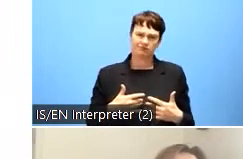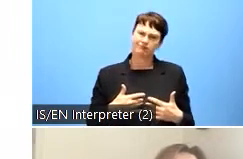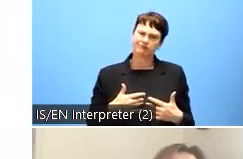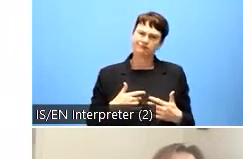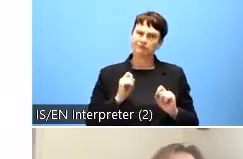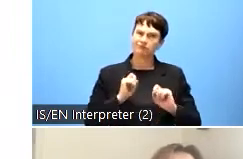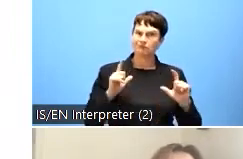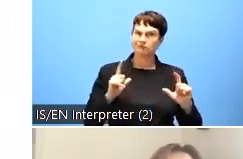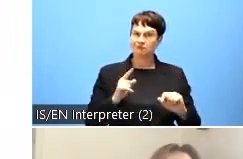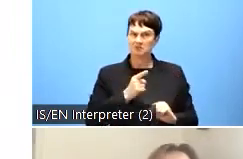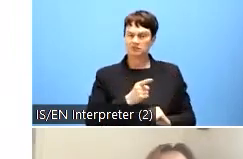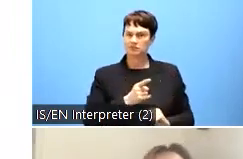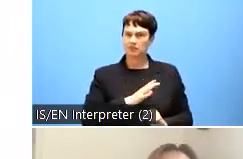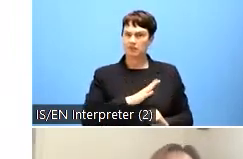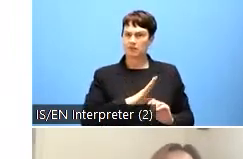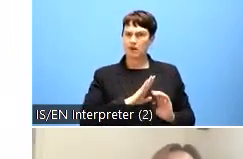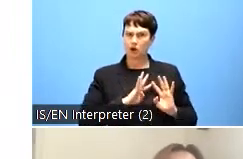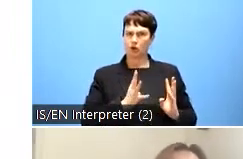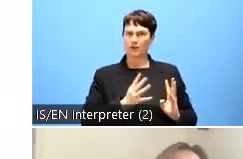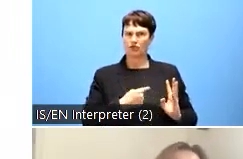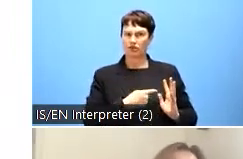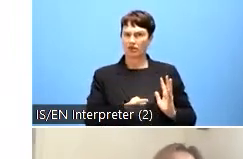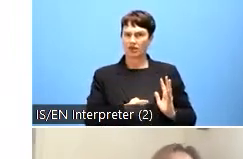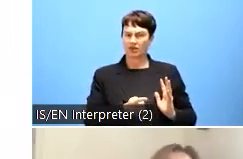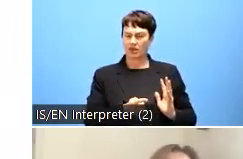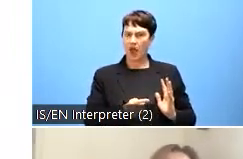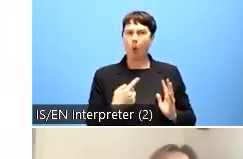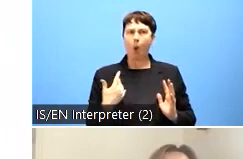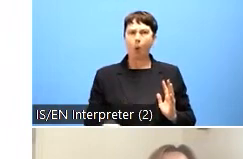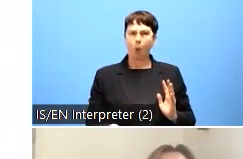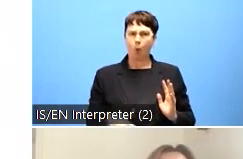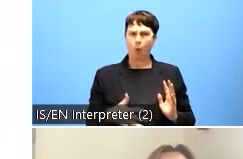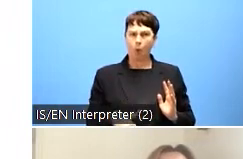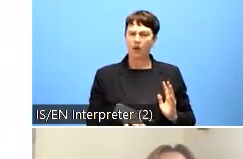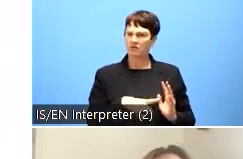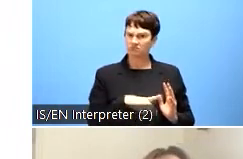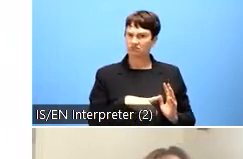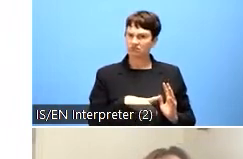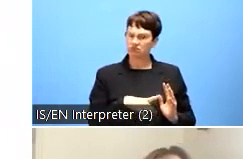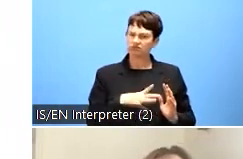Commission and they are important for policy and legislation, but the real experts,